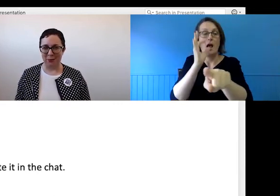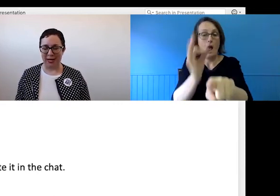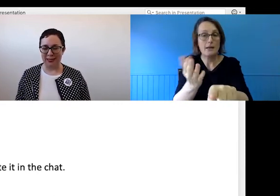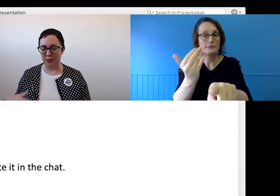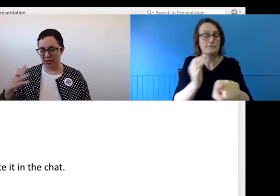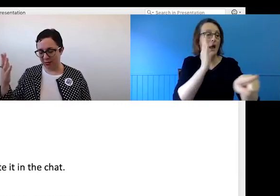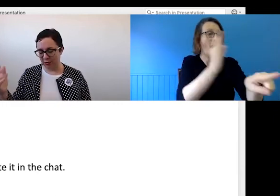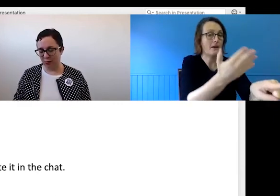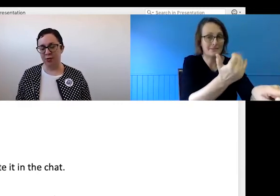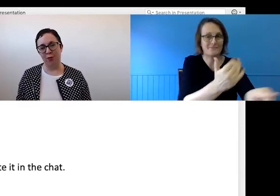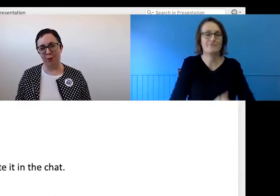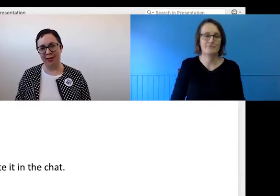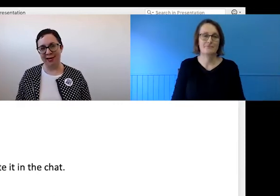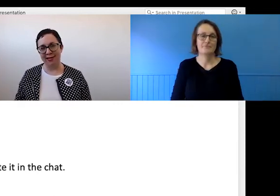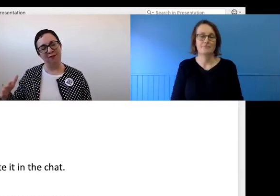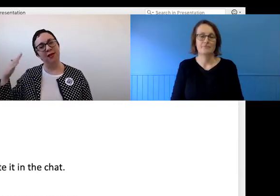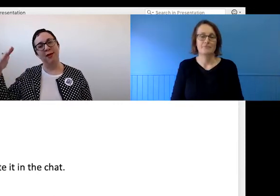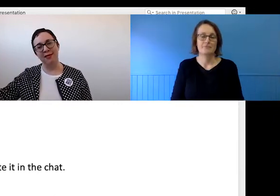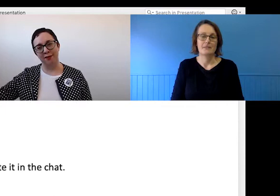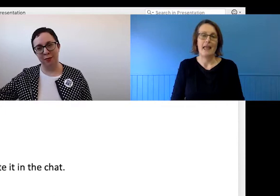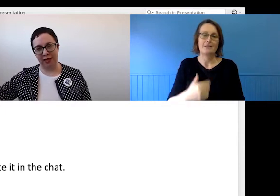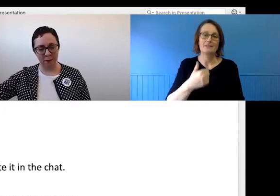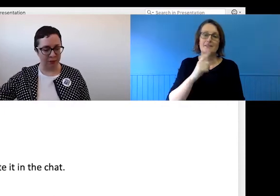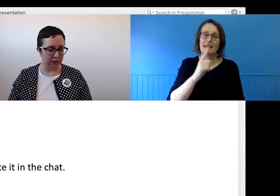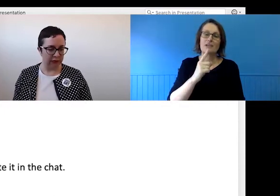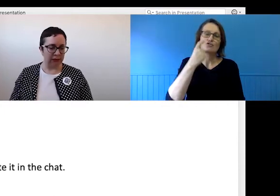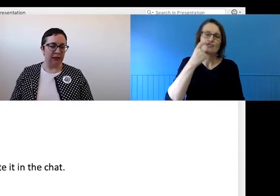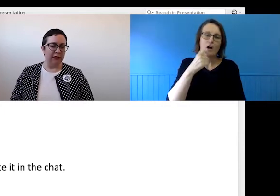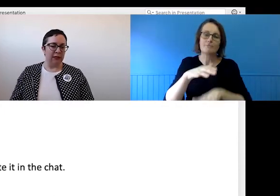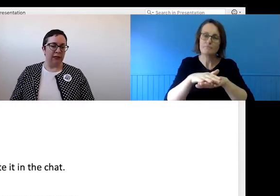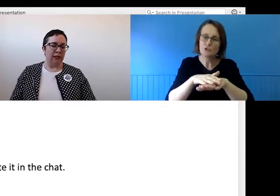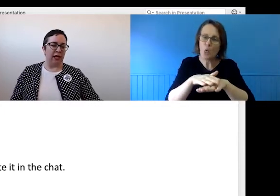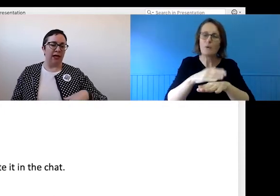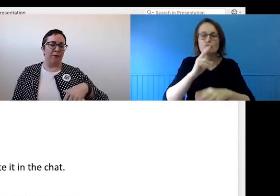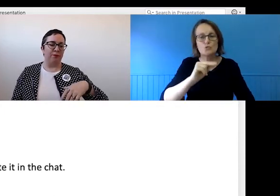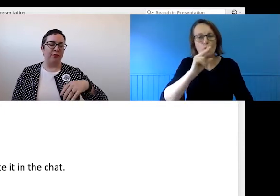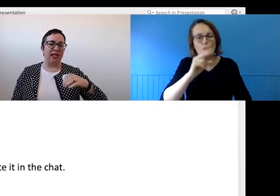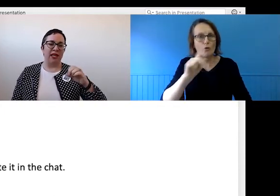usual pace, which is also a good reminder as I feel myself speeding up.